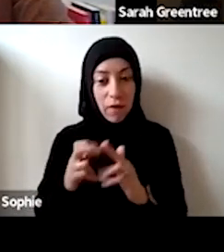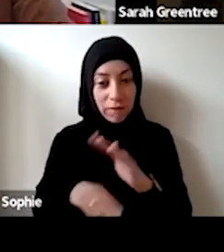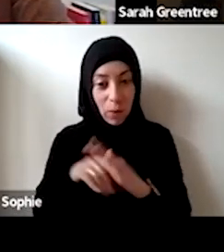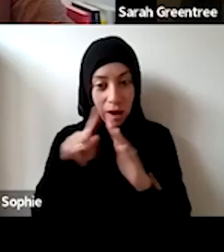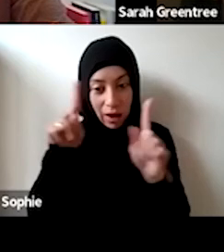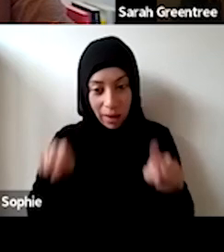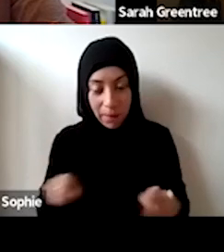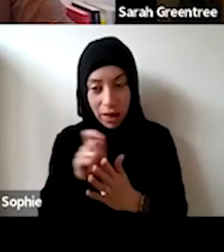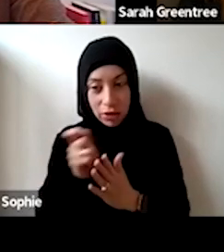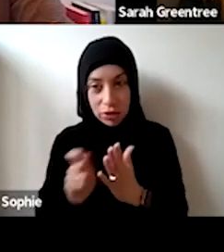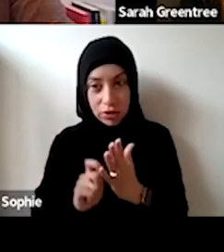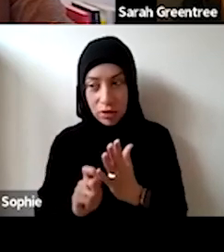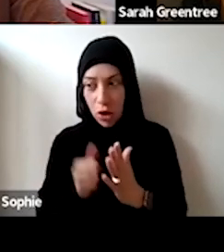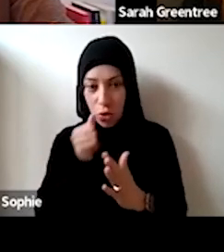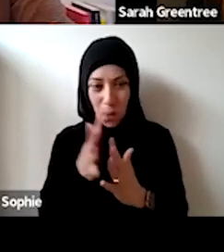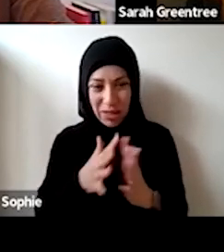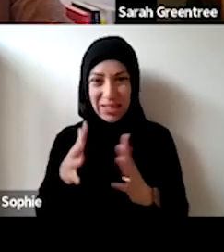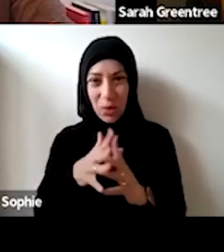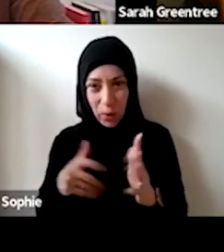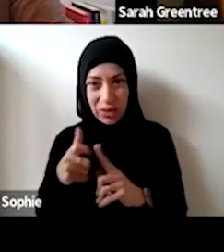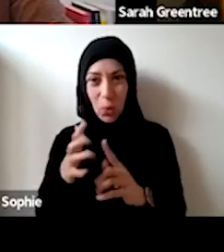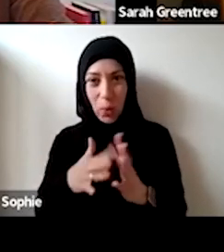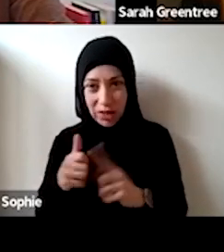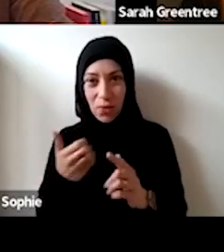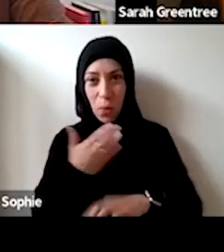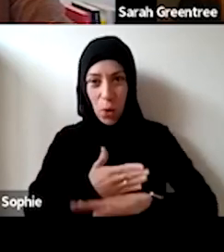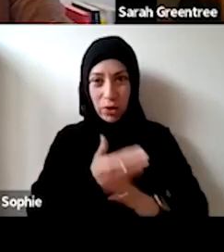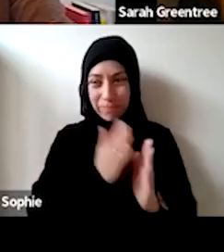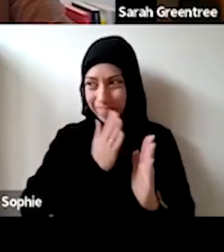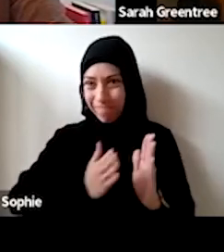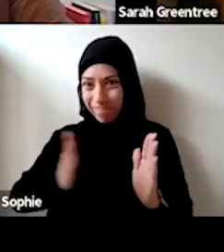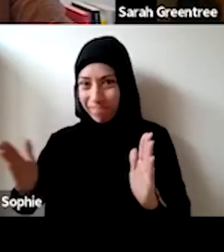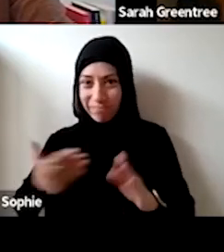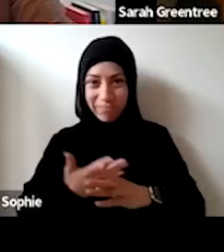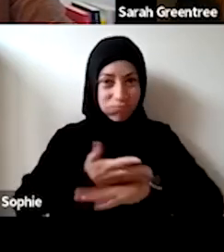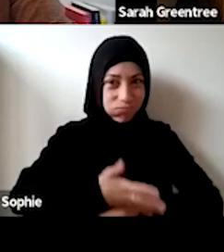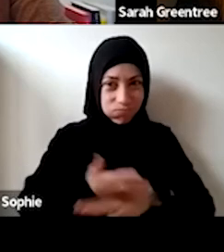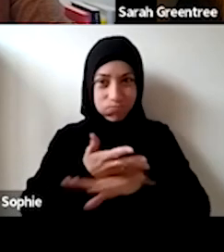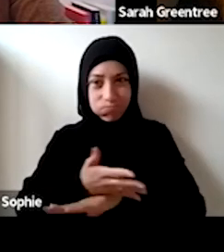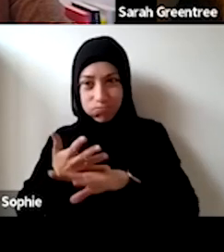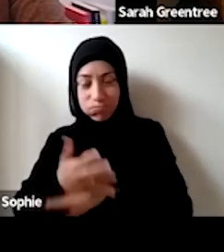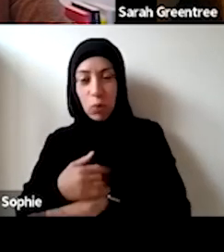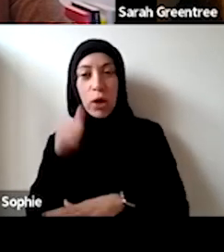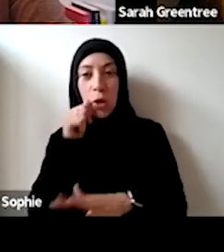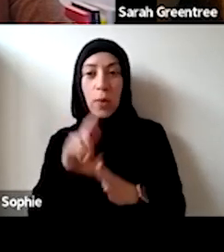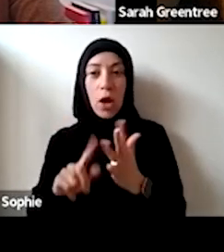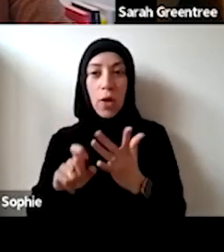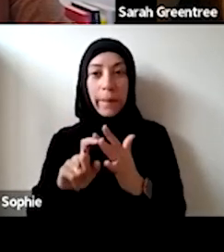across The entirety. , or full application of past experiences of weeks and weeks across the entire For small companies that have given Of a small team and board. We are very conscious the Allies do very close to the return from